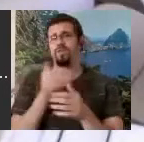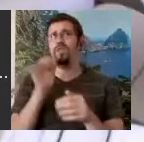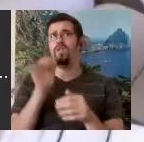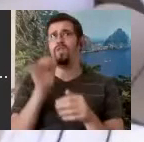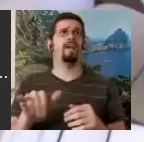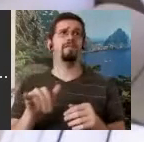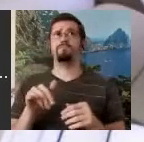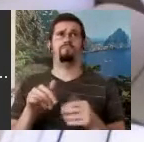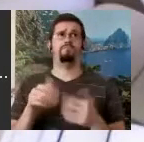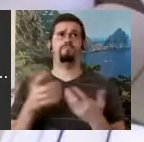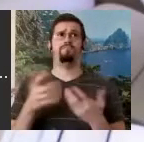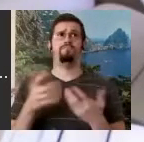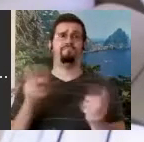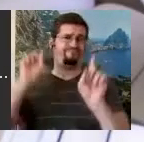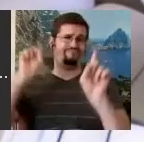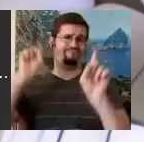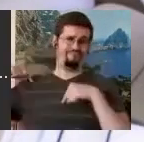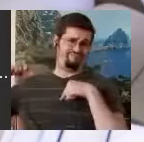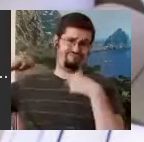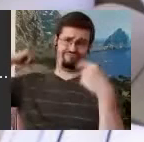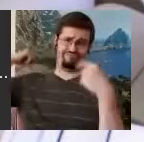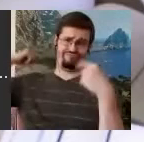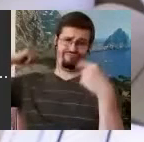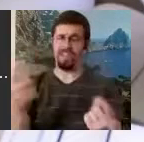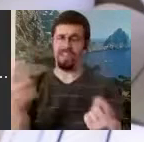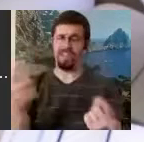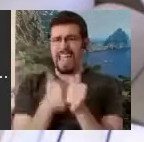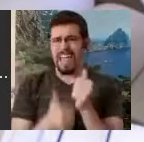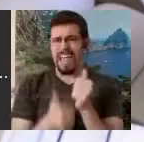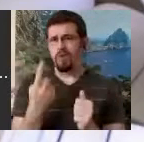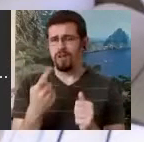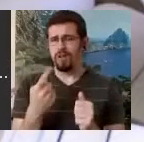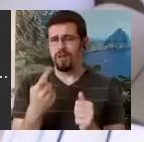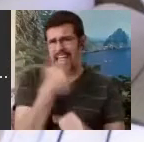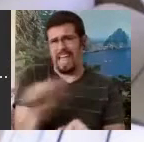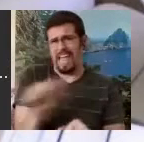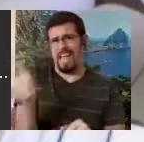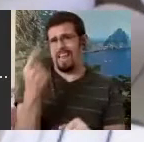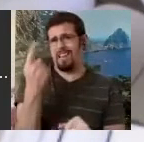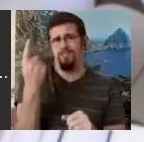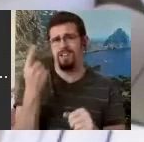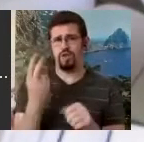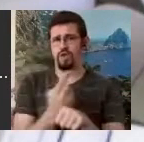Everybody uses stick figures. Anybody does. Even a new child in the world